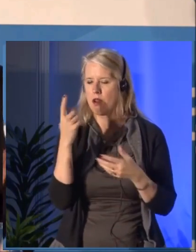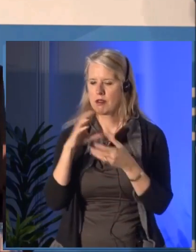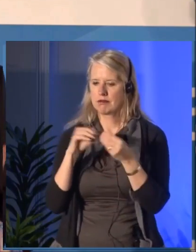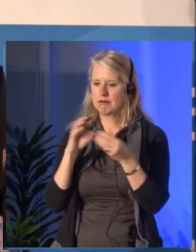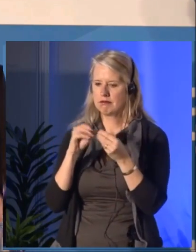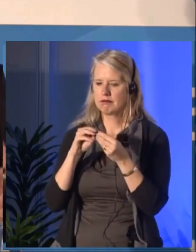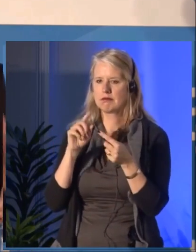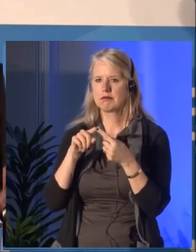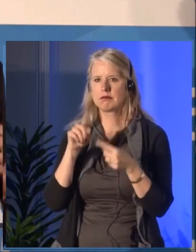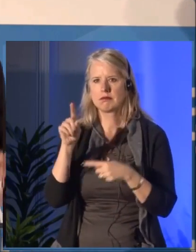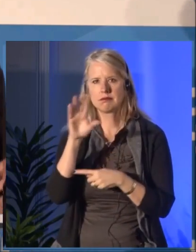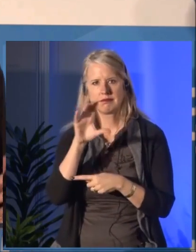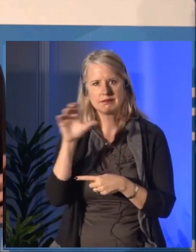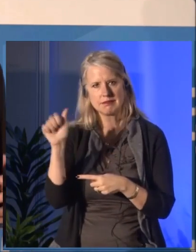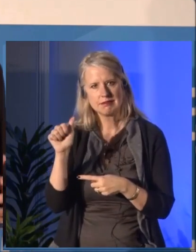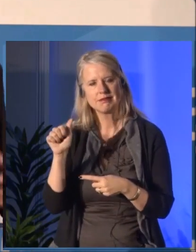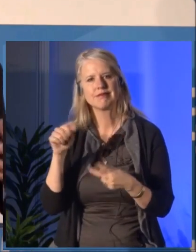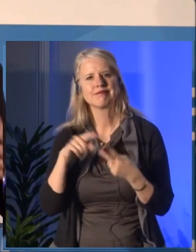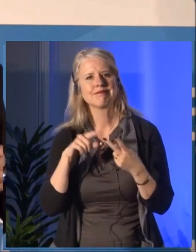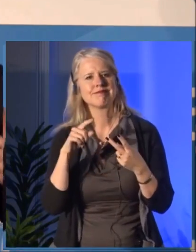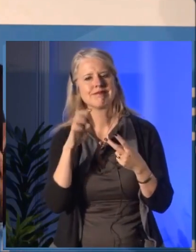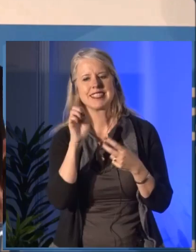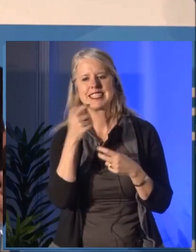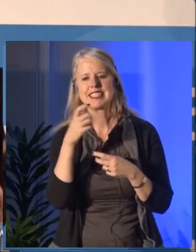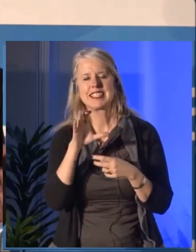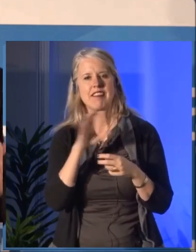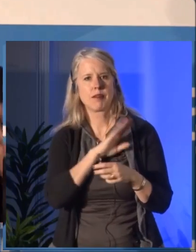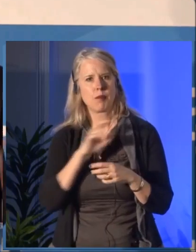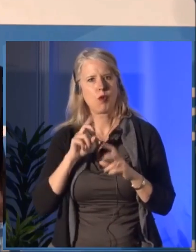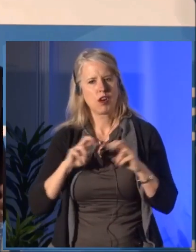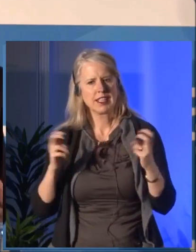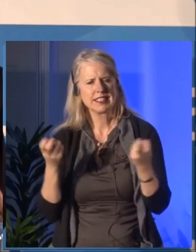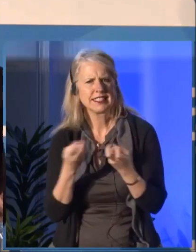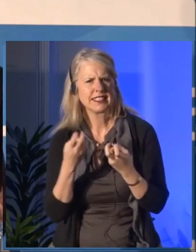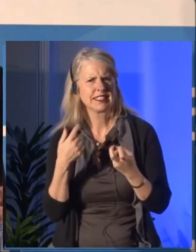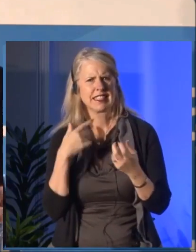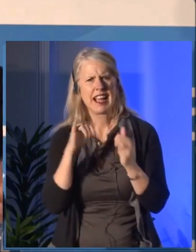And the other way around we have 36 million artists in Canada